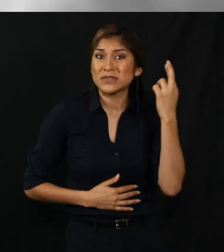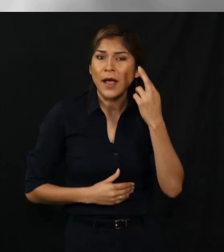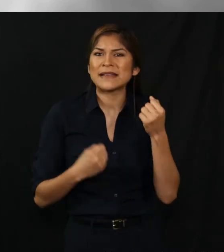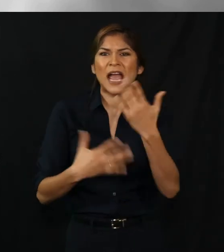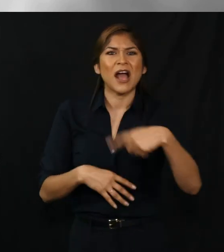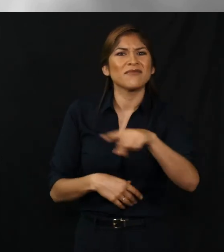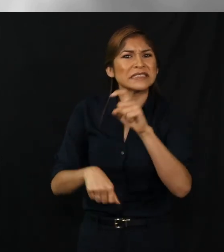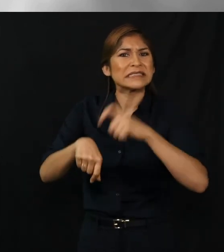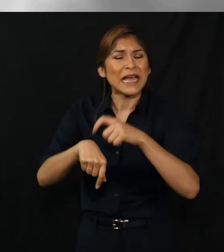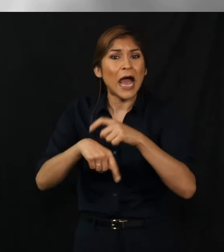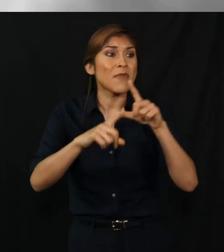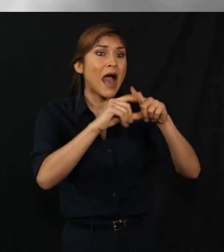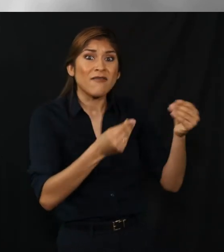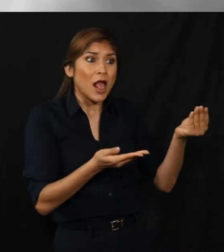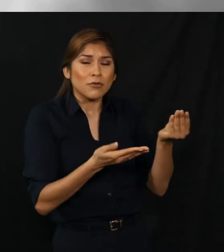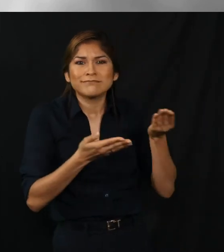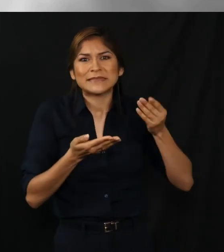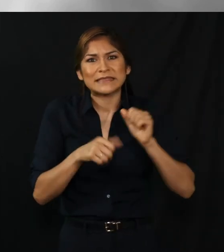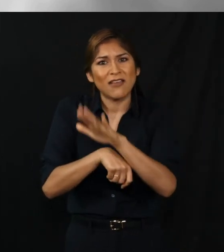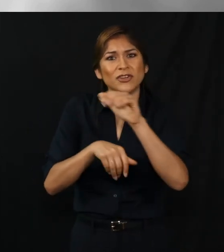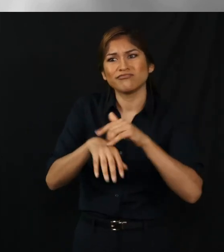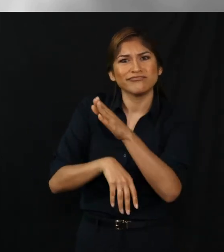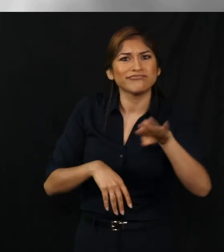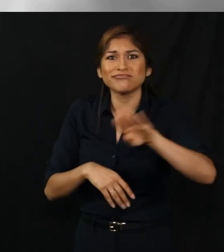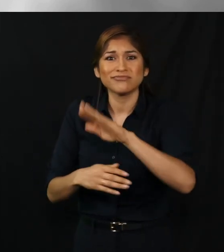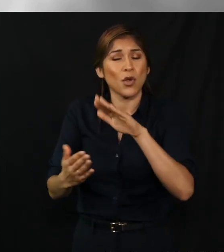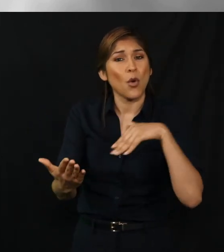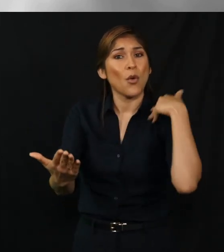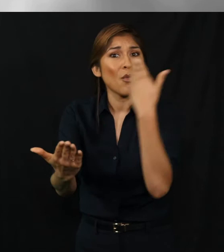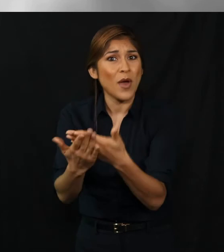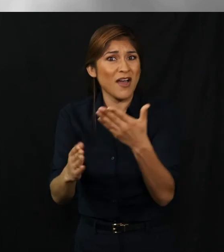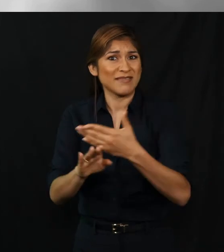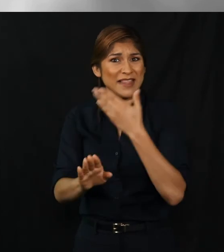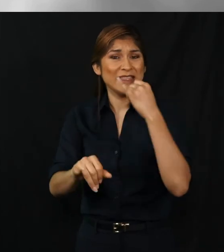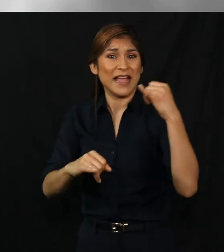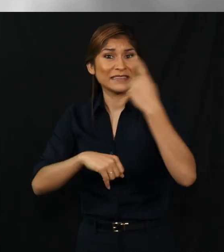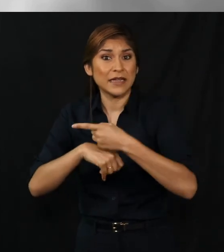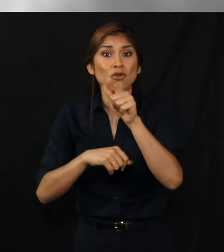before the election to give enough time for it to be delivered and received by the deadline.